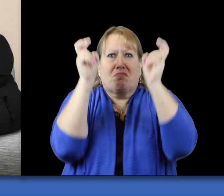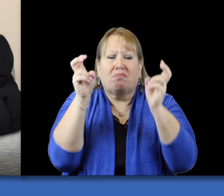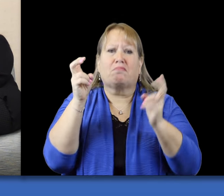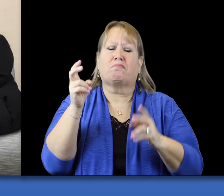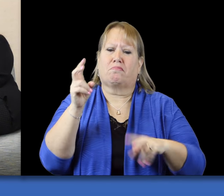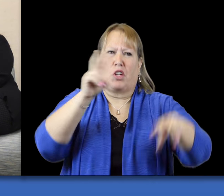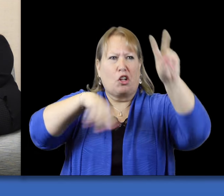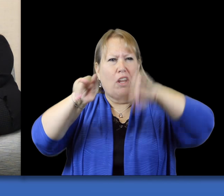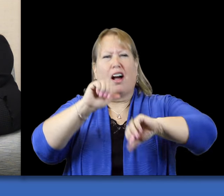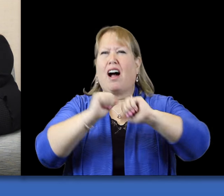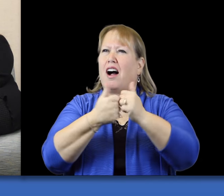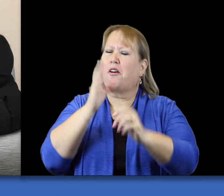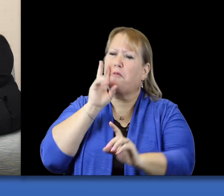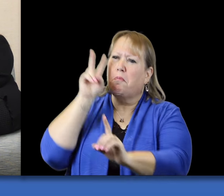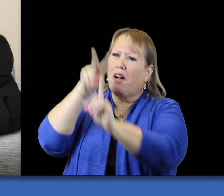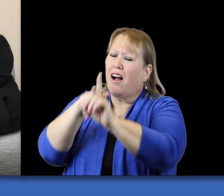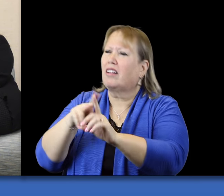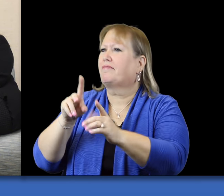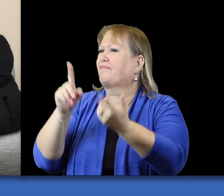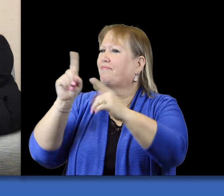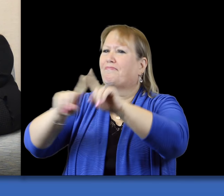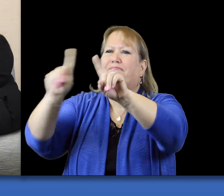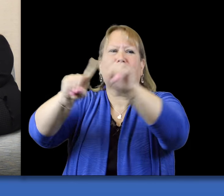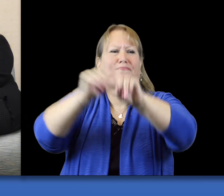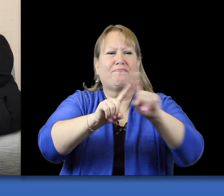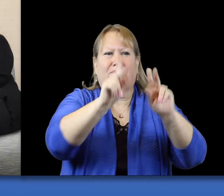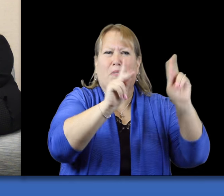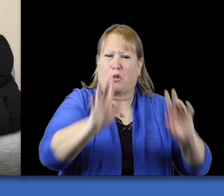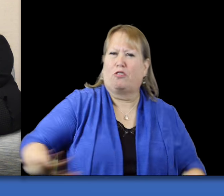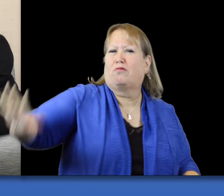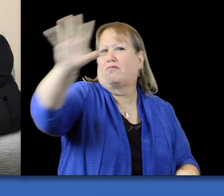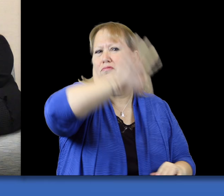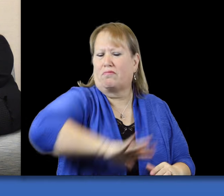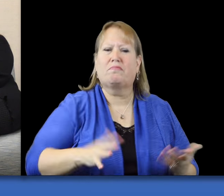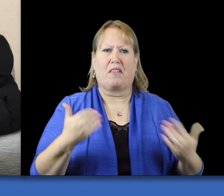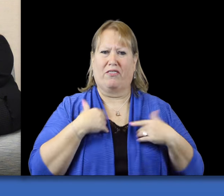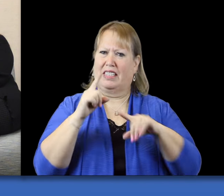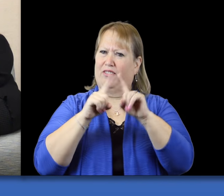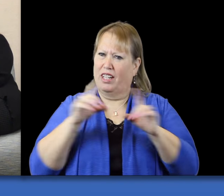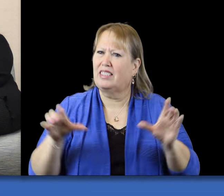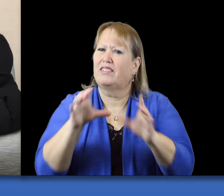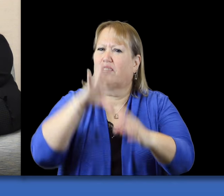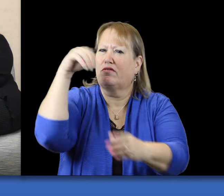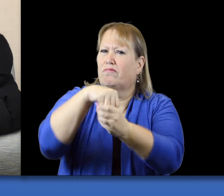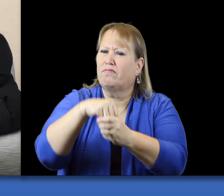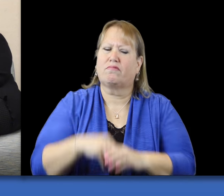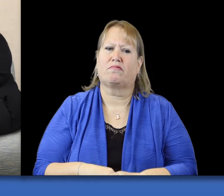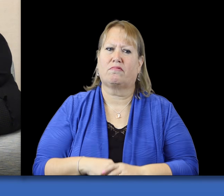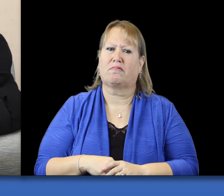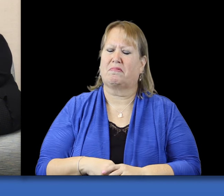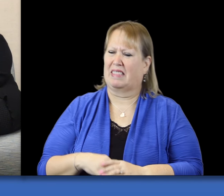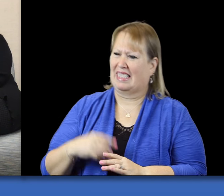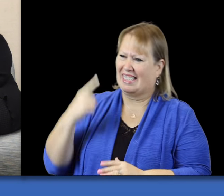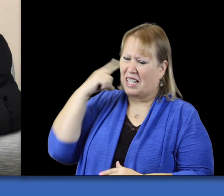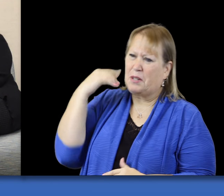from how it might apply to various individuals and then they've put different activities in it. It sounds pretty time consuming.